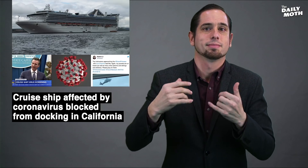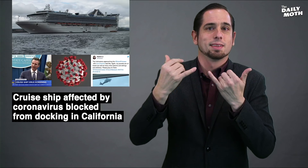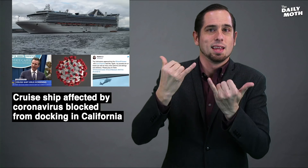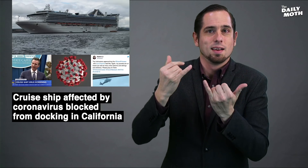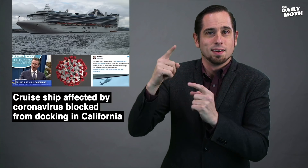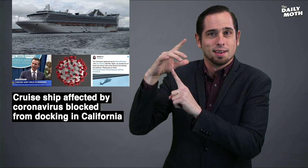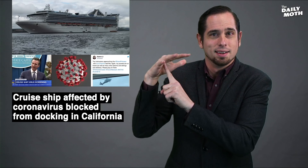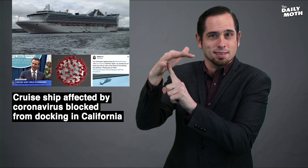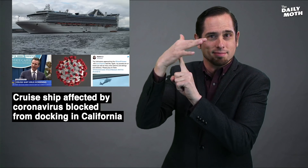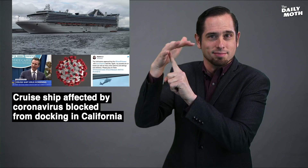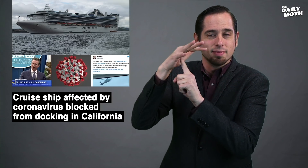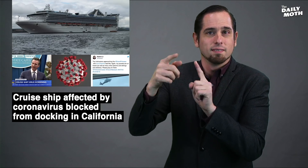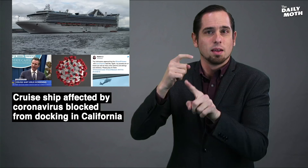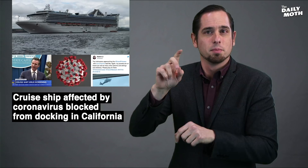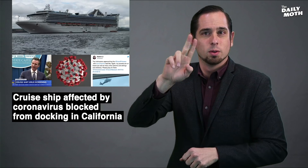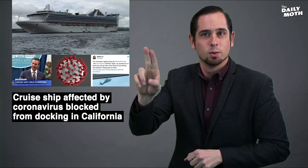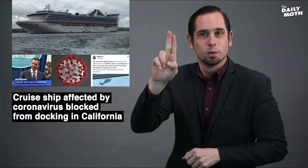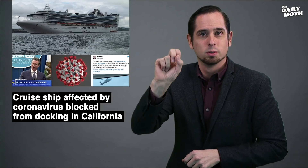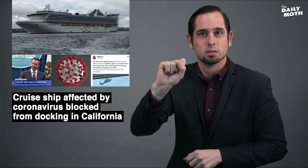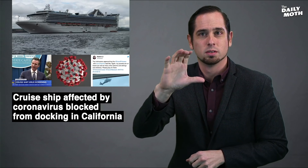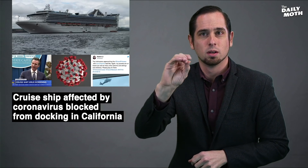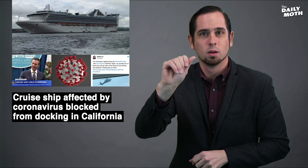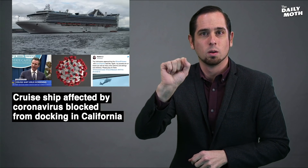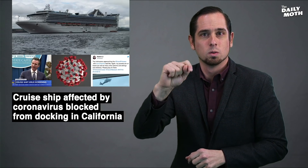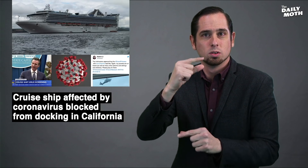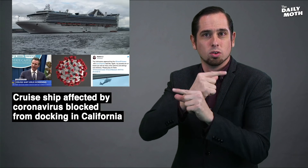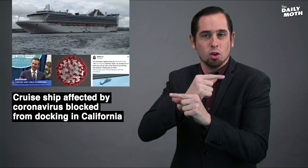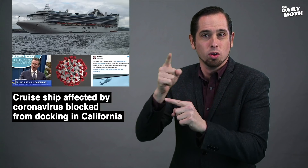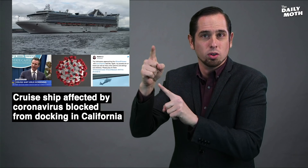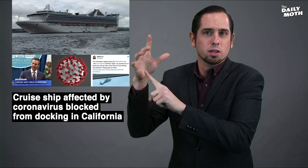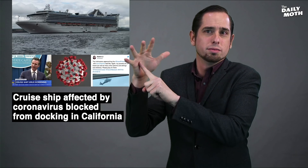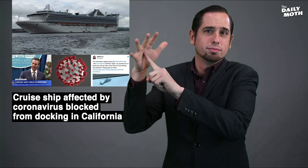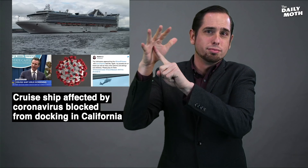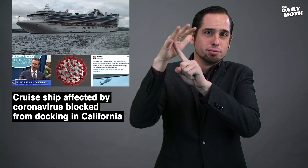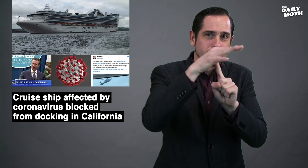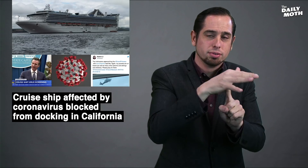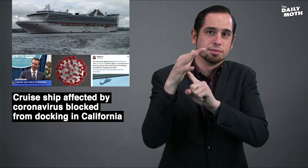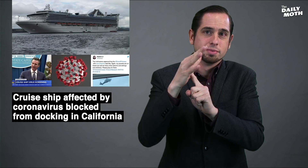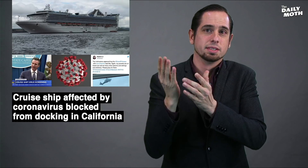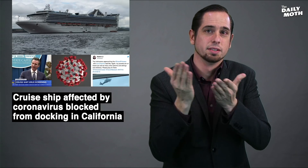Helicopters from the U.S. Coast Guard delivered